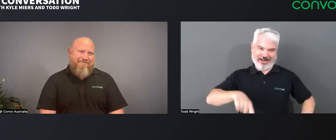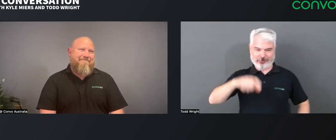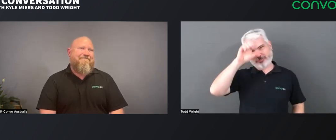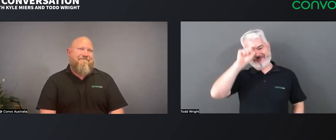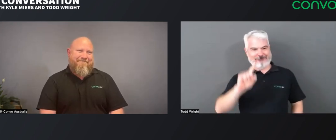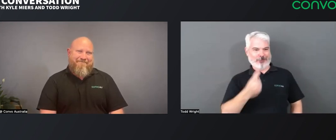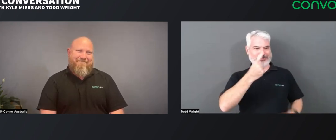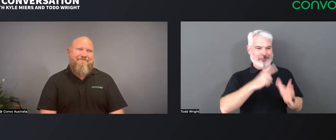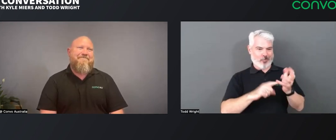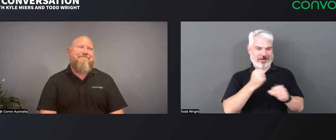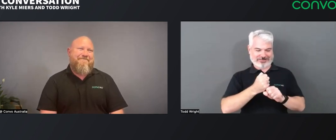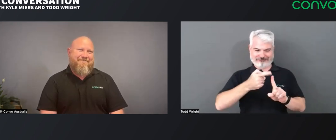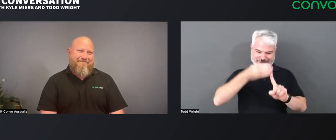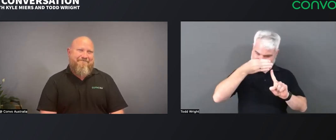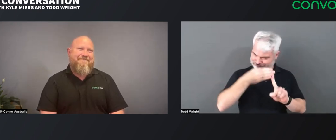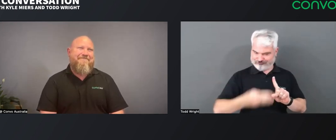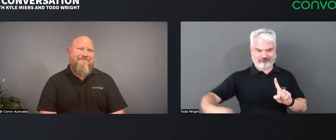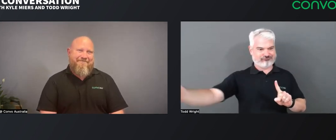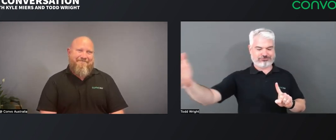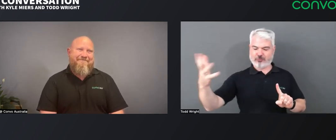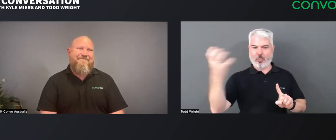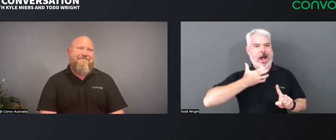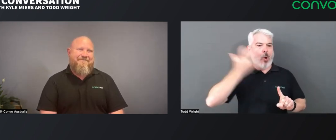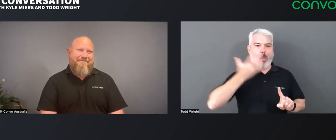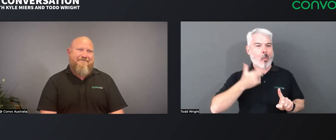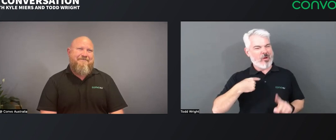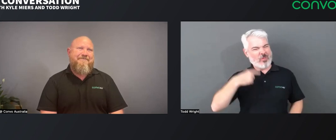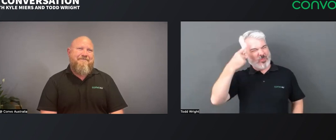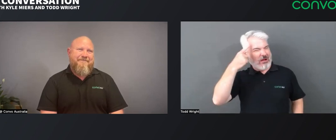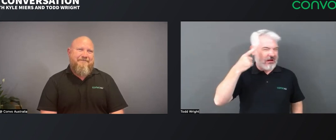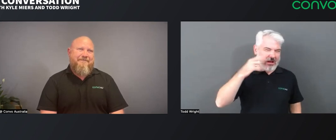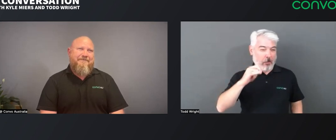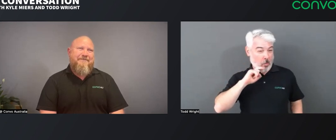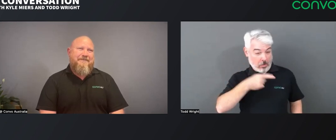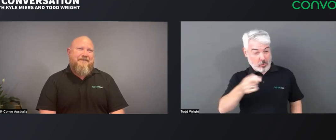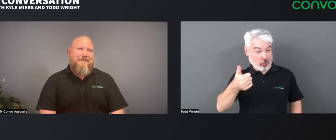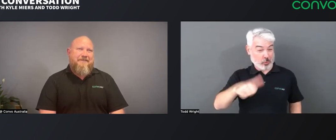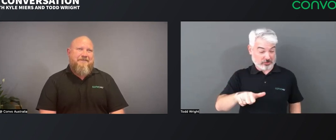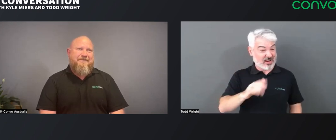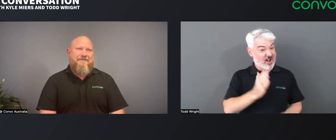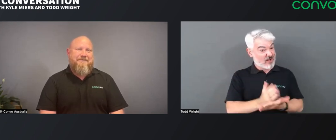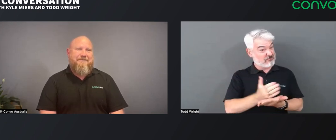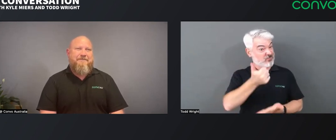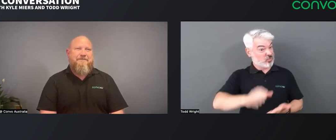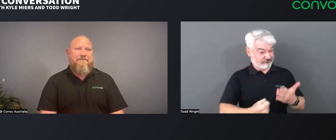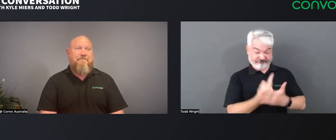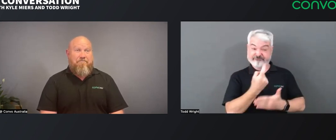When that started it was definitely a first for us, and I think that's great moving forward.